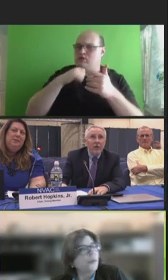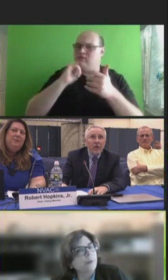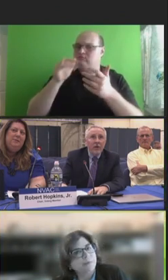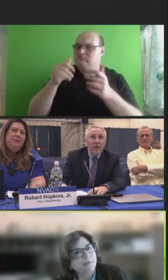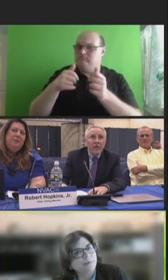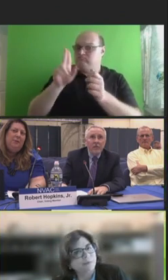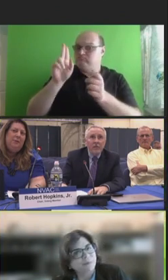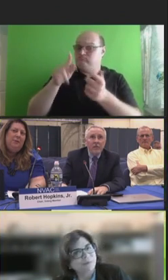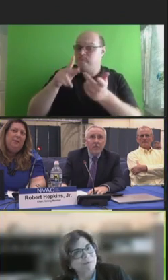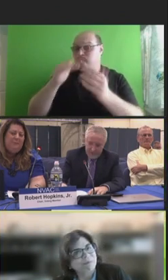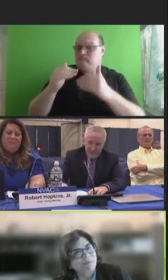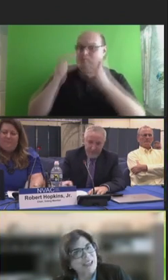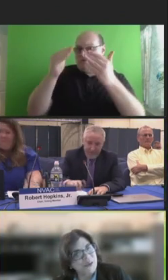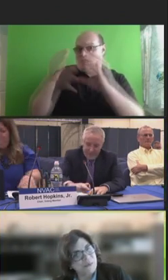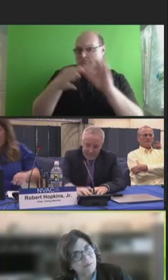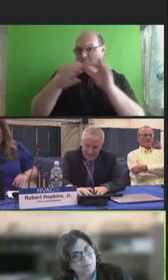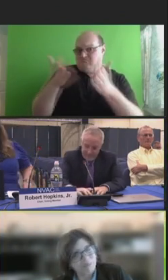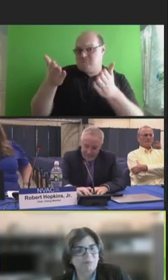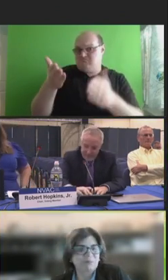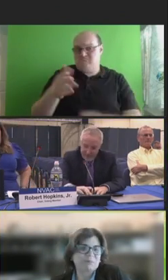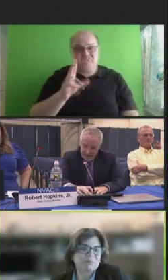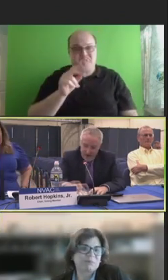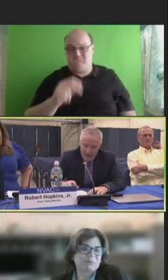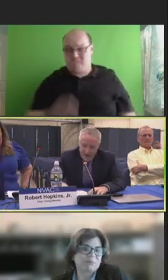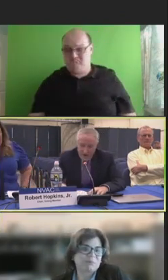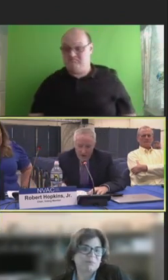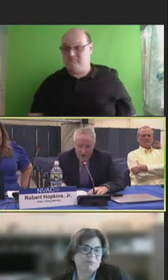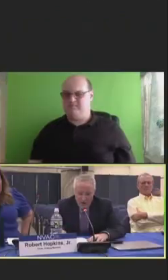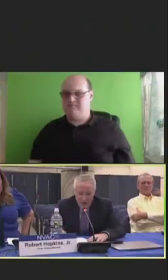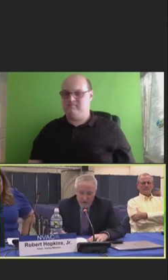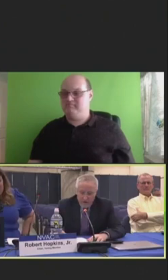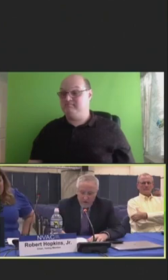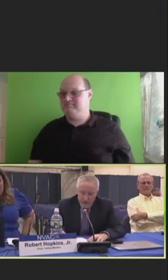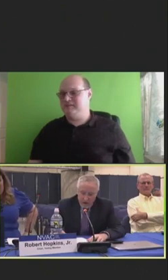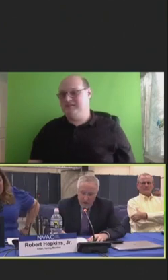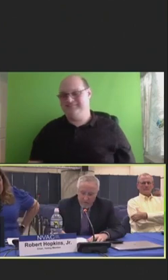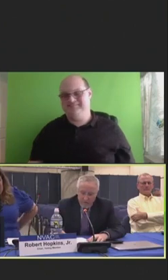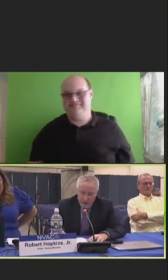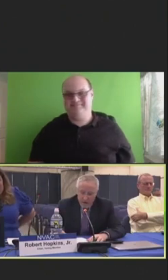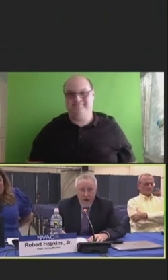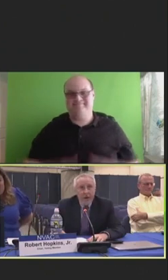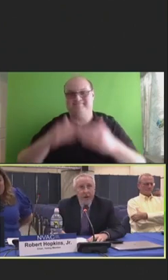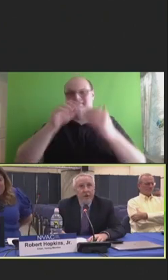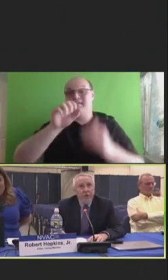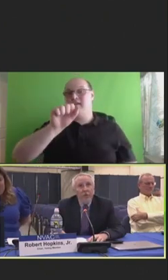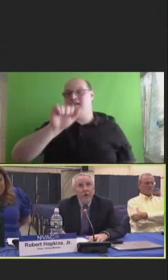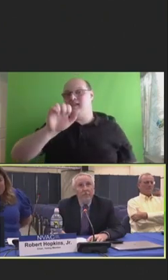Thank you. Roxanna Diba: Thank you. Robert Hopkins, Jr.: All right. Next is AIM. Claire Hannan, are you on?